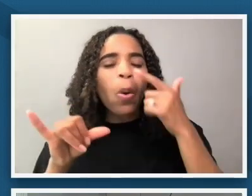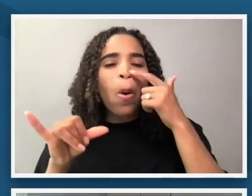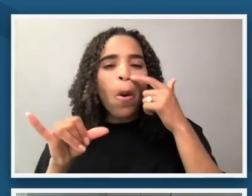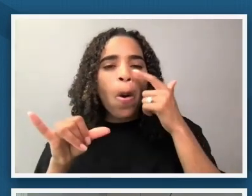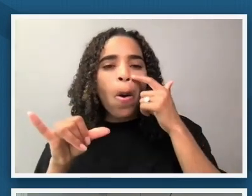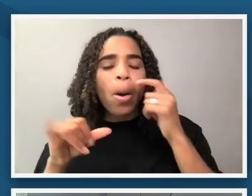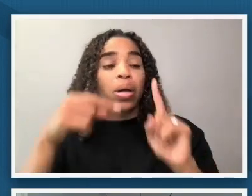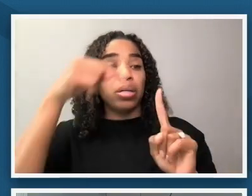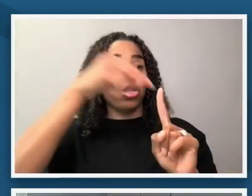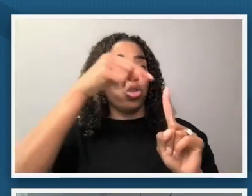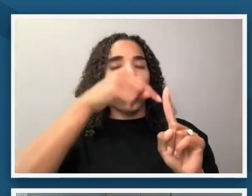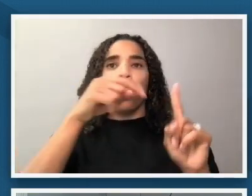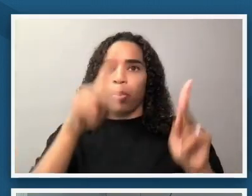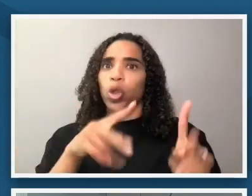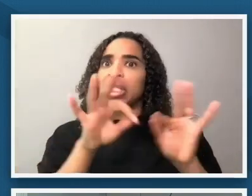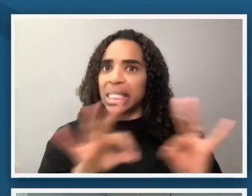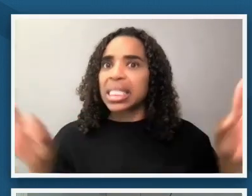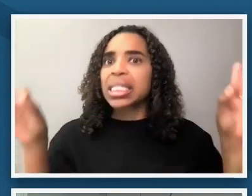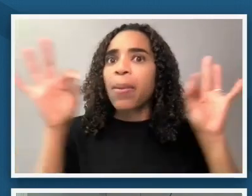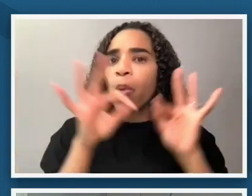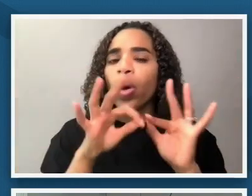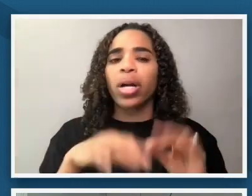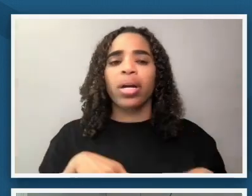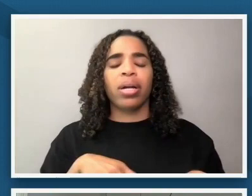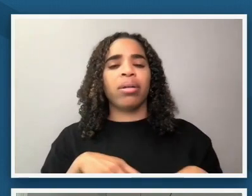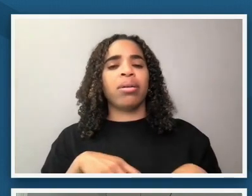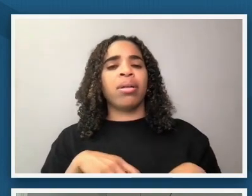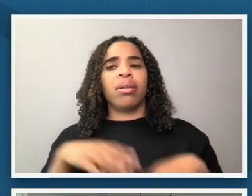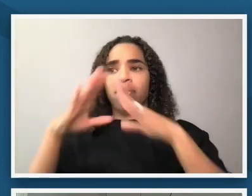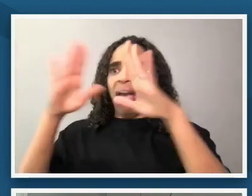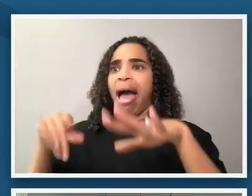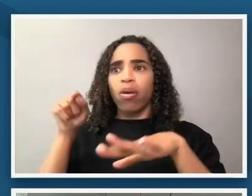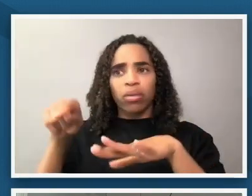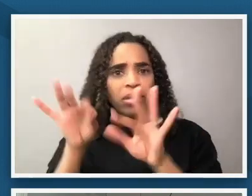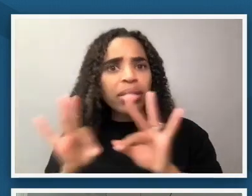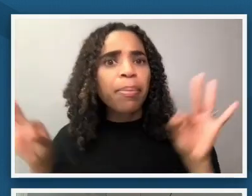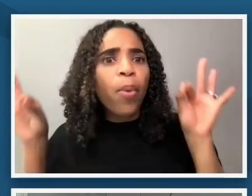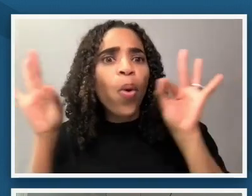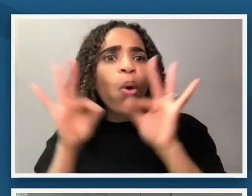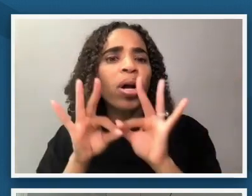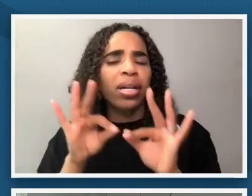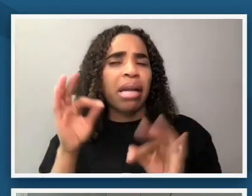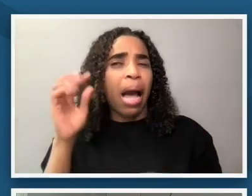importance of a space that i would